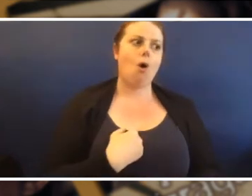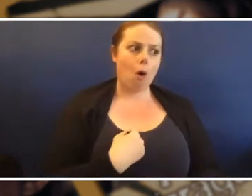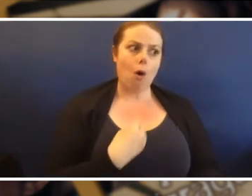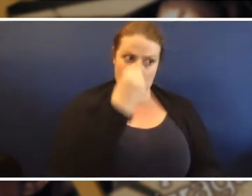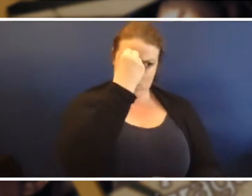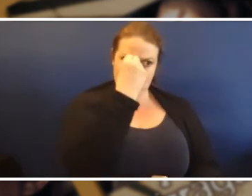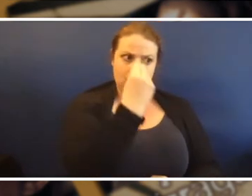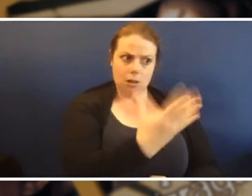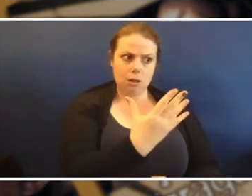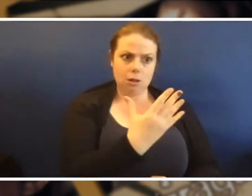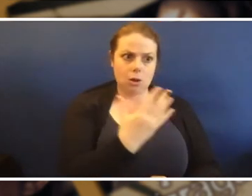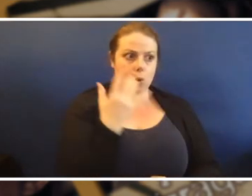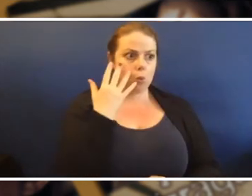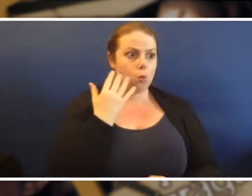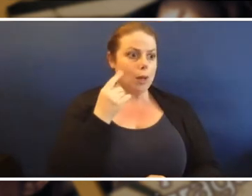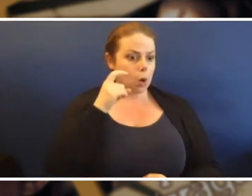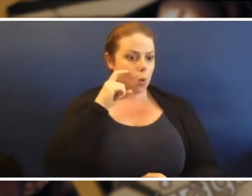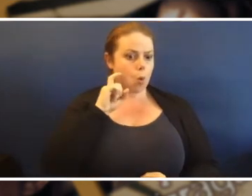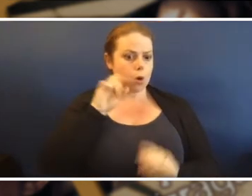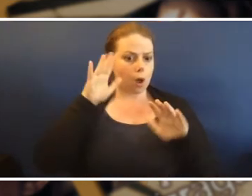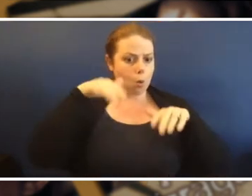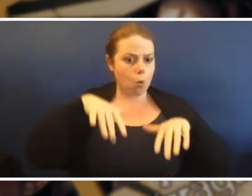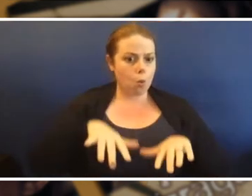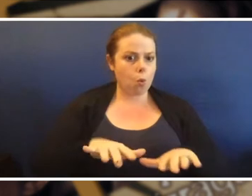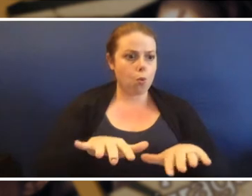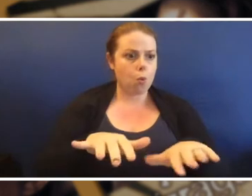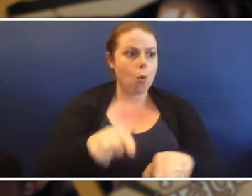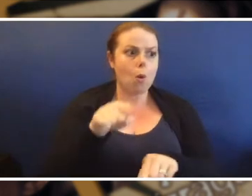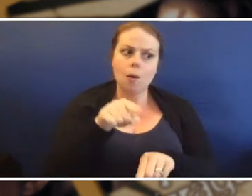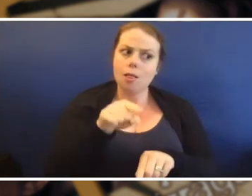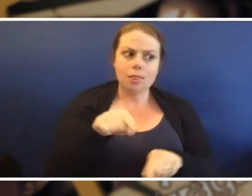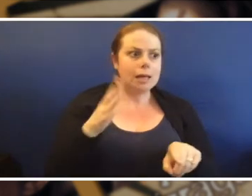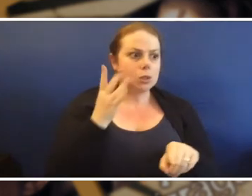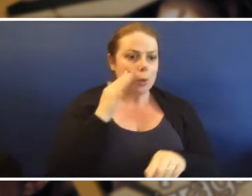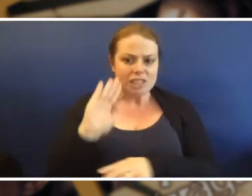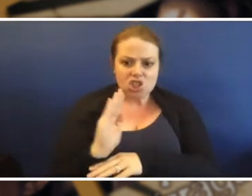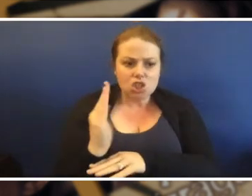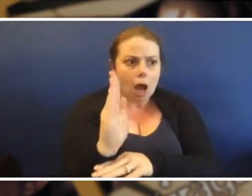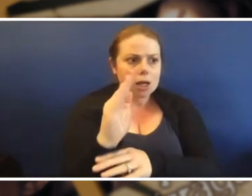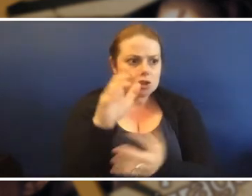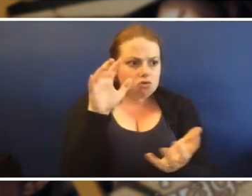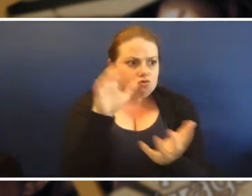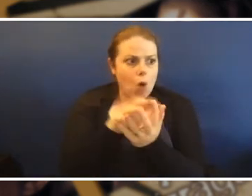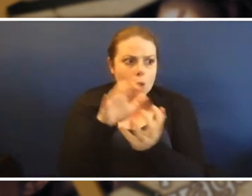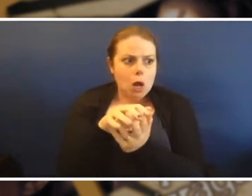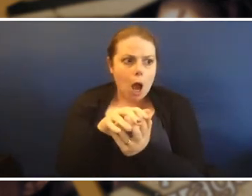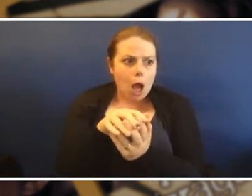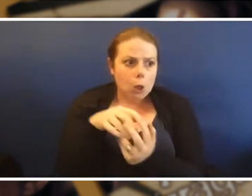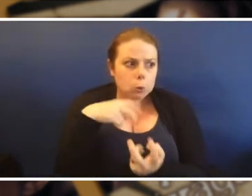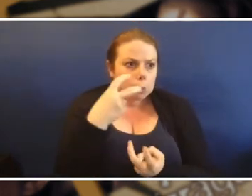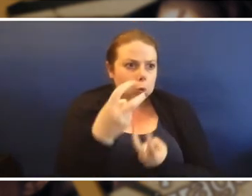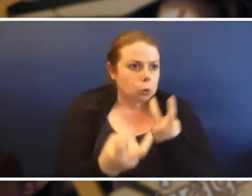Boori: When the tide comes in there's hammerhead sharks and crocodiles come for you too. Tess: Okay, great. It's